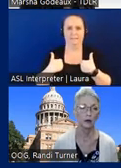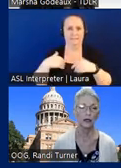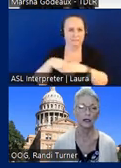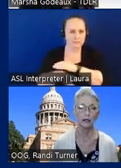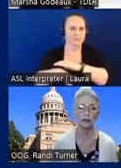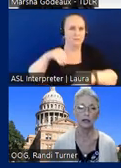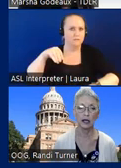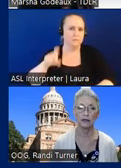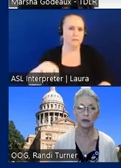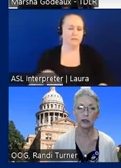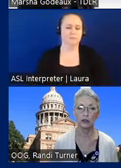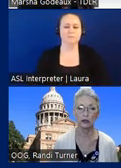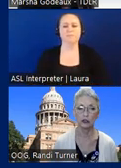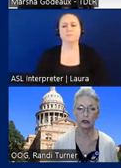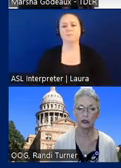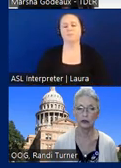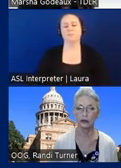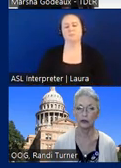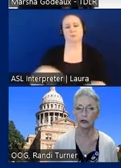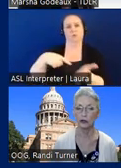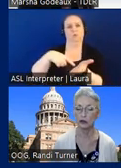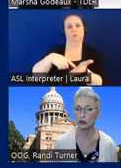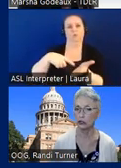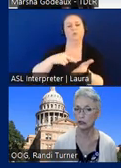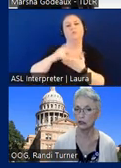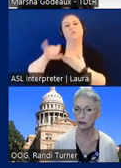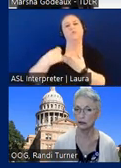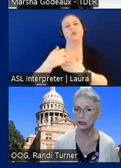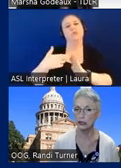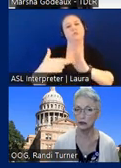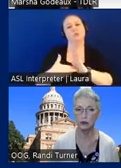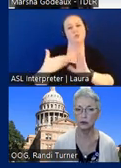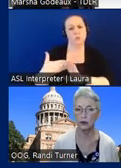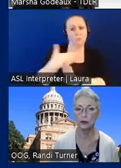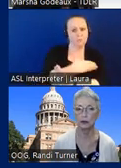when is the deadline for project registration before the construction is completed or when